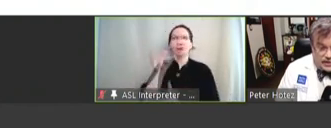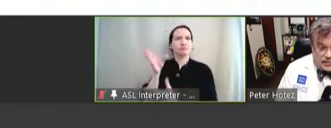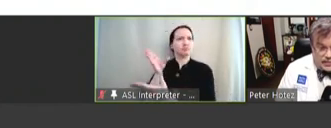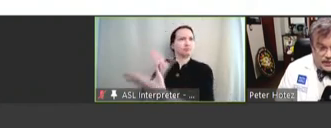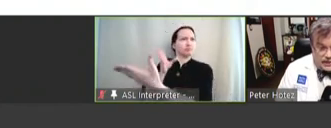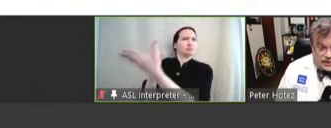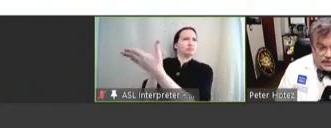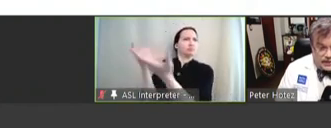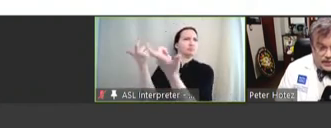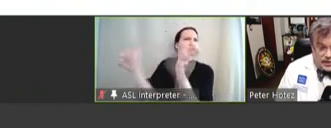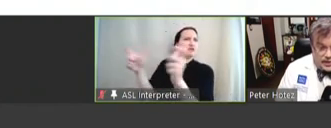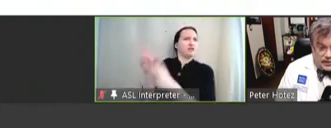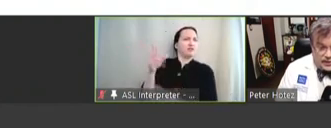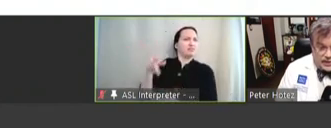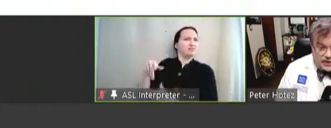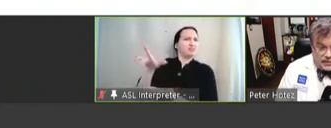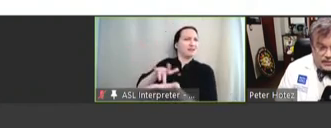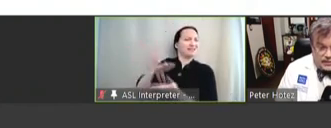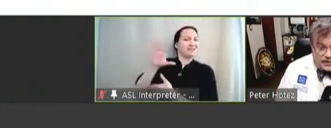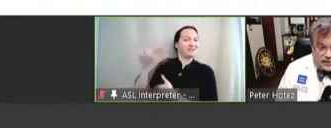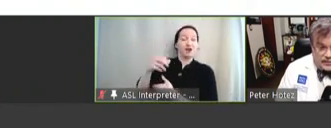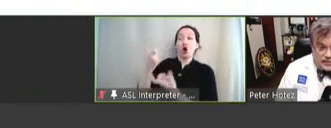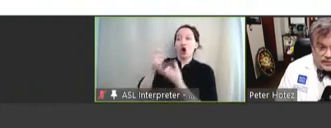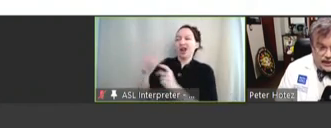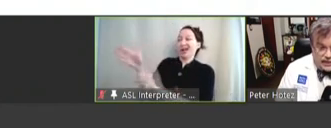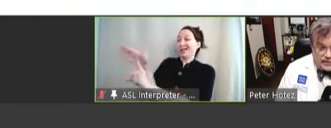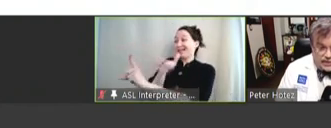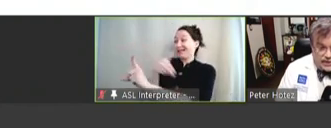companies -- just that it's been hard to persuade them to really roll the dice with us.